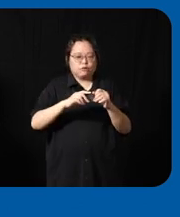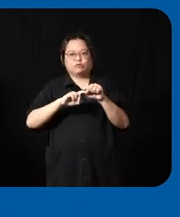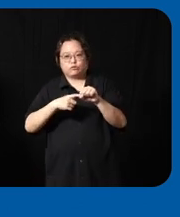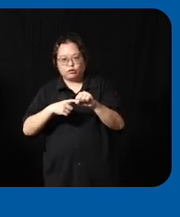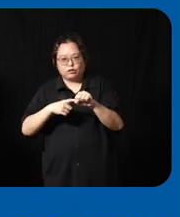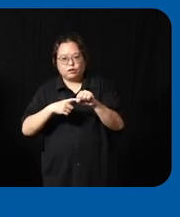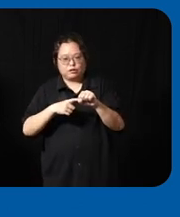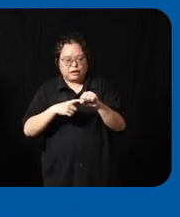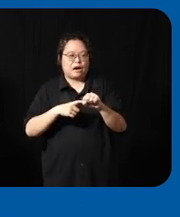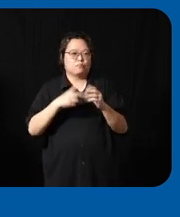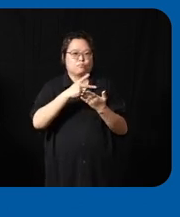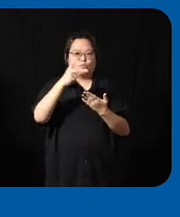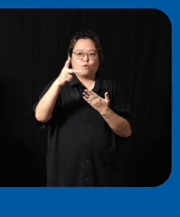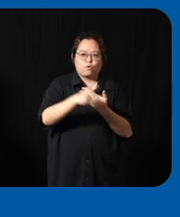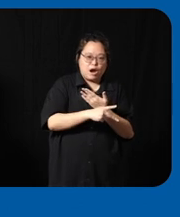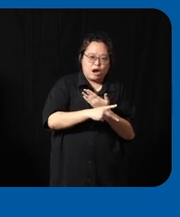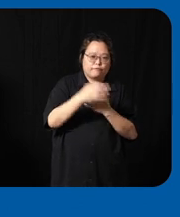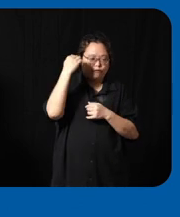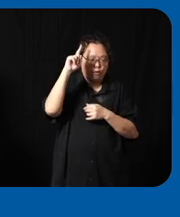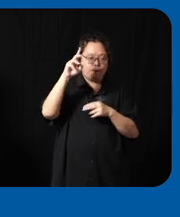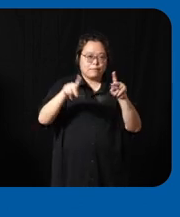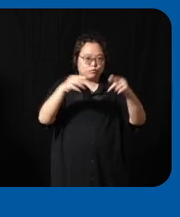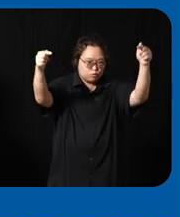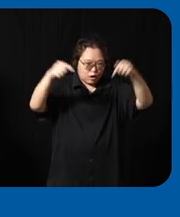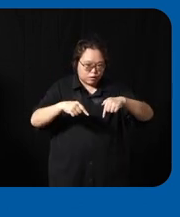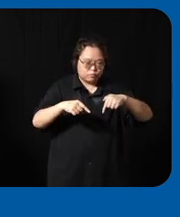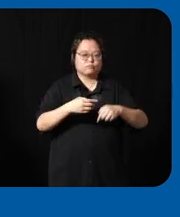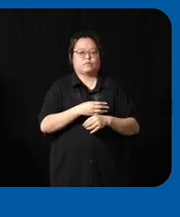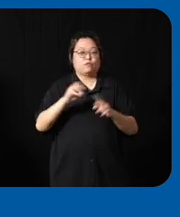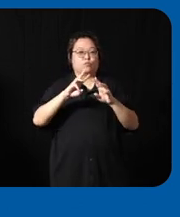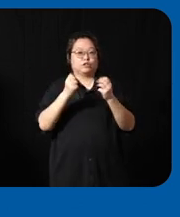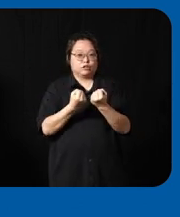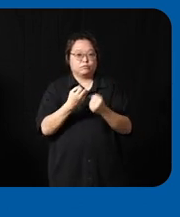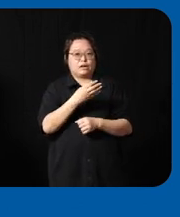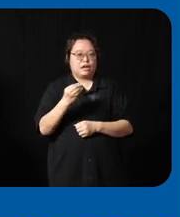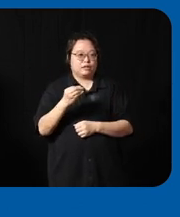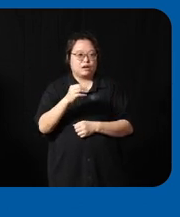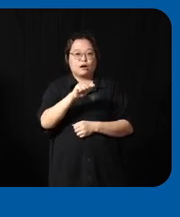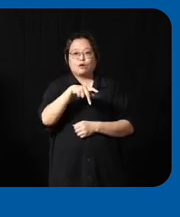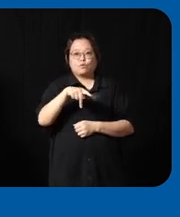efforts we have at workshops and definitely we have a web app where people can actually